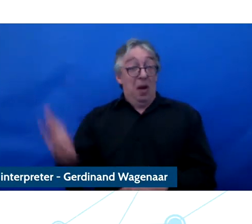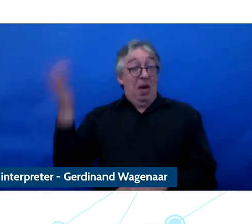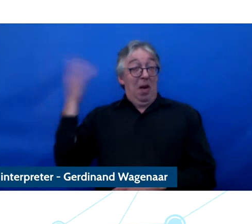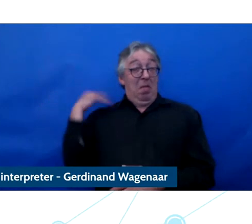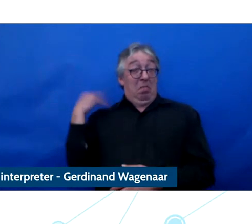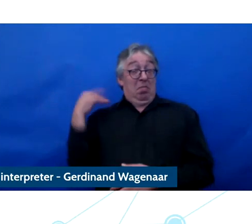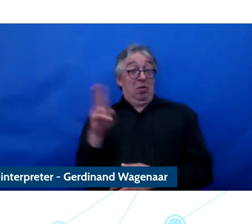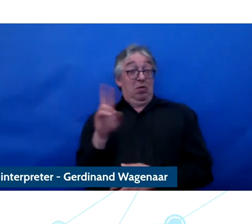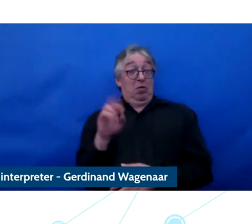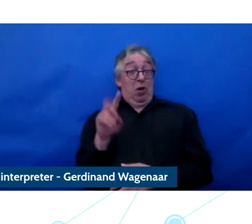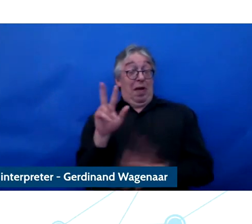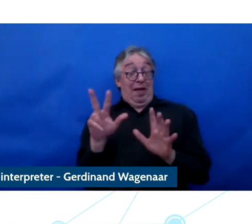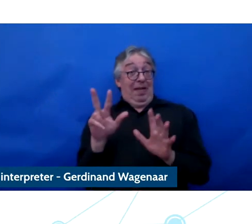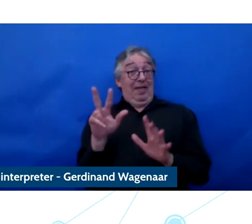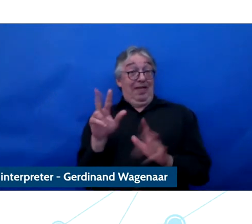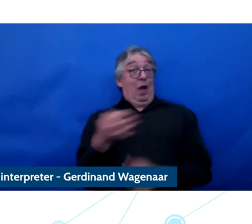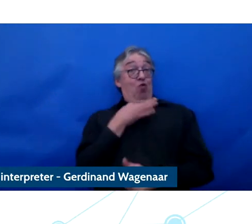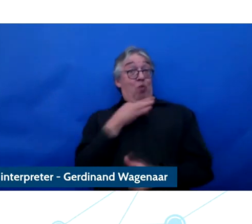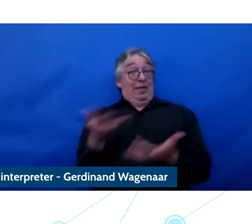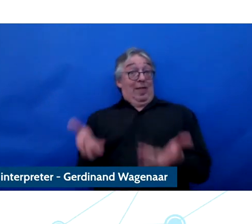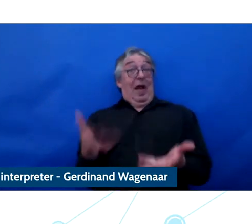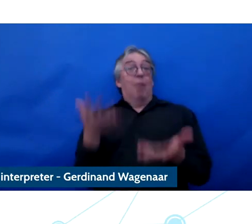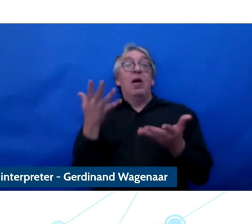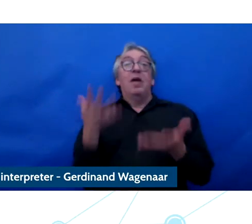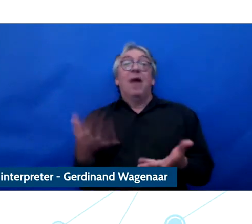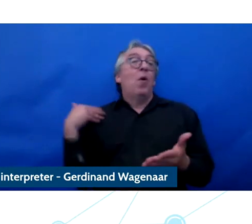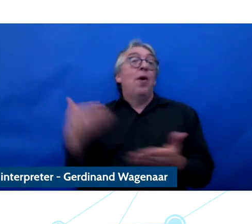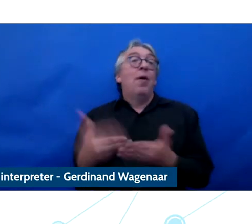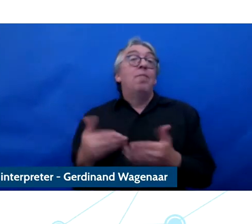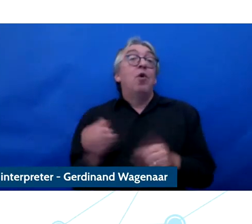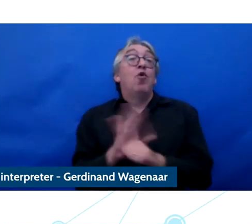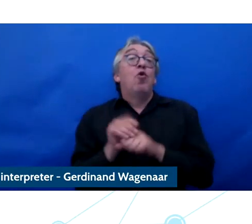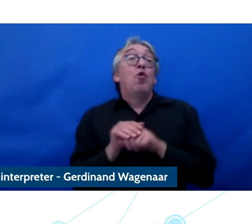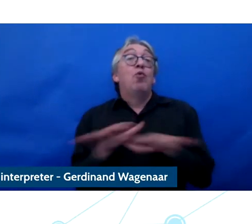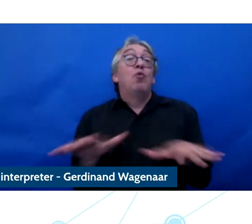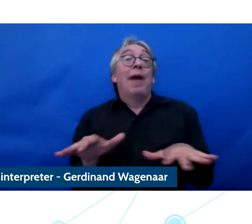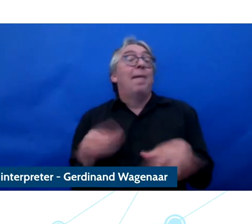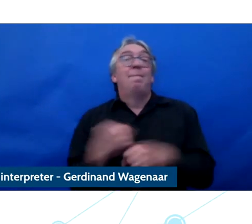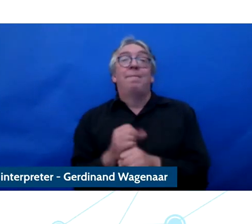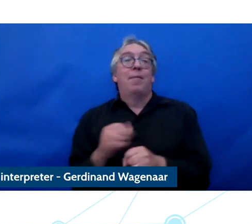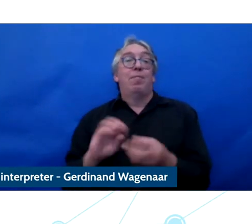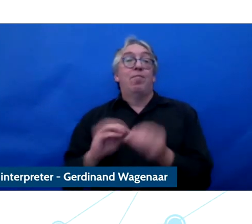has just been amplified by the pandemic and I believe we do not have as